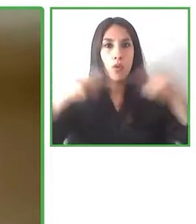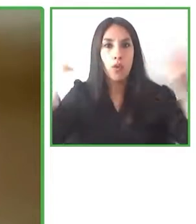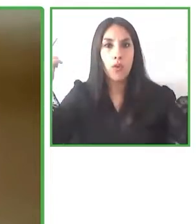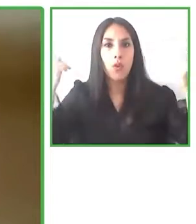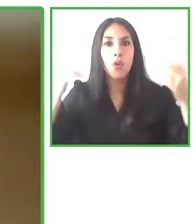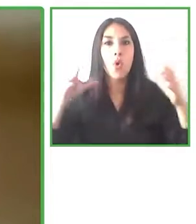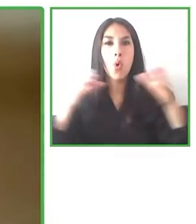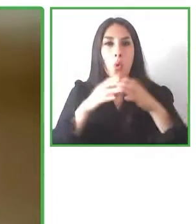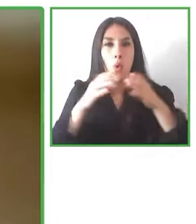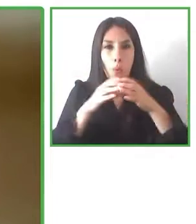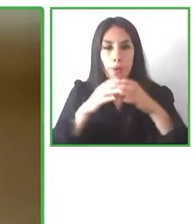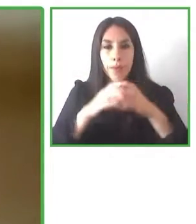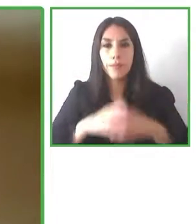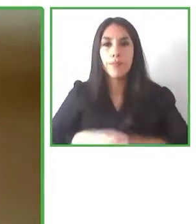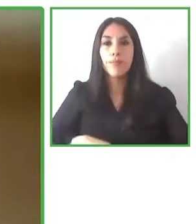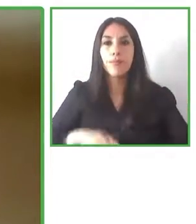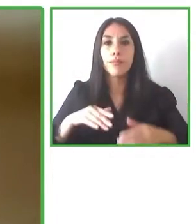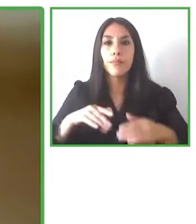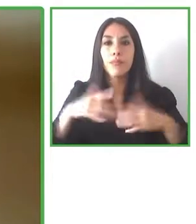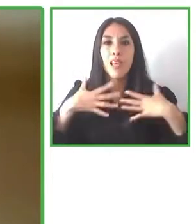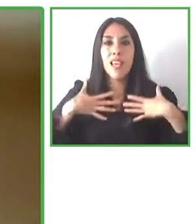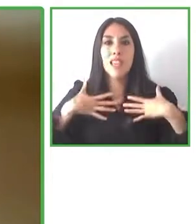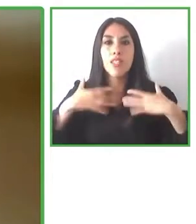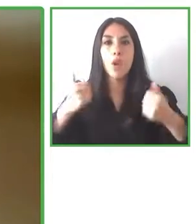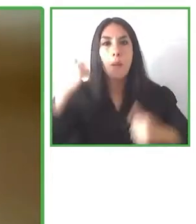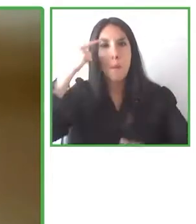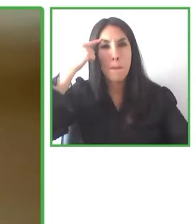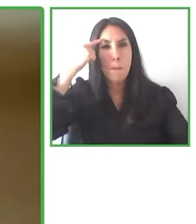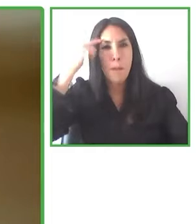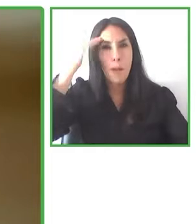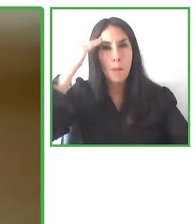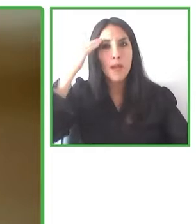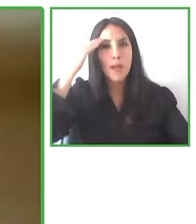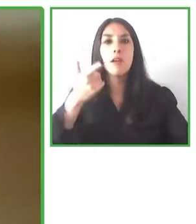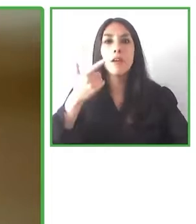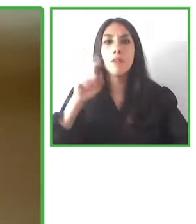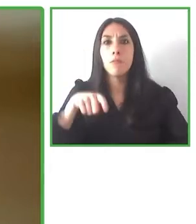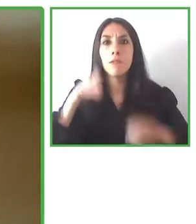social development, mental health and matters related to cultural and arts.